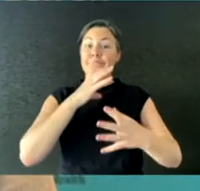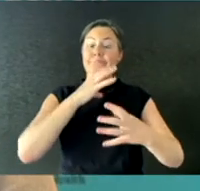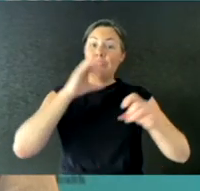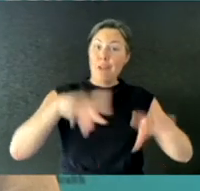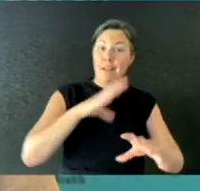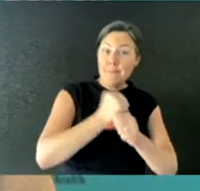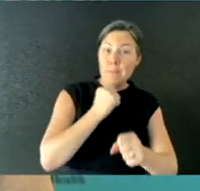do this on our own.